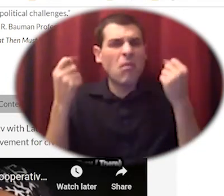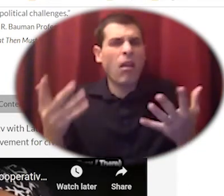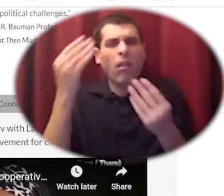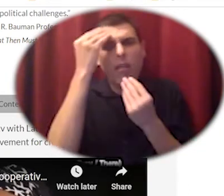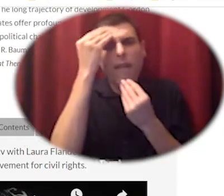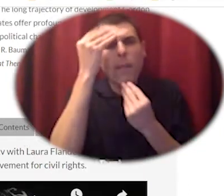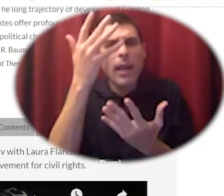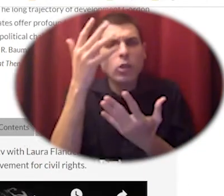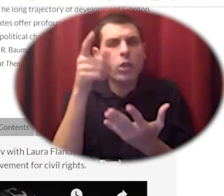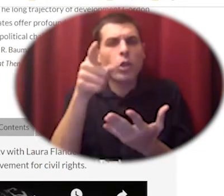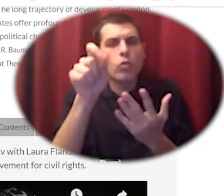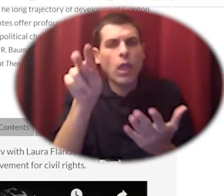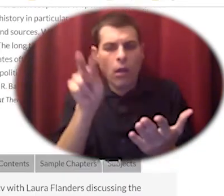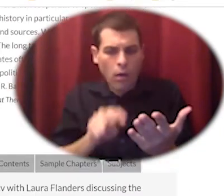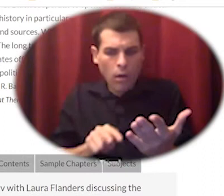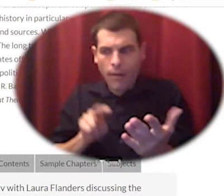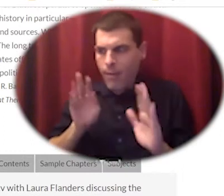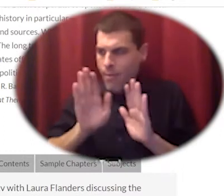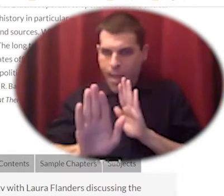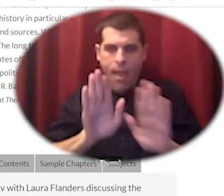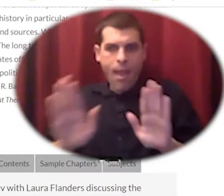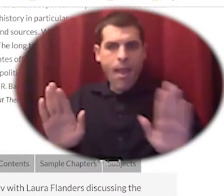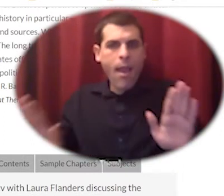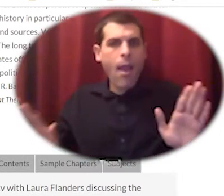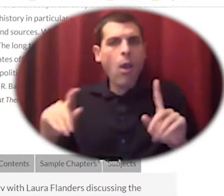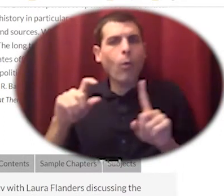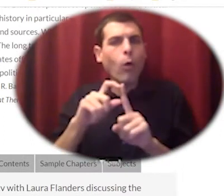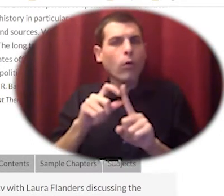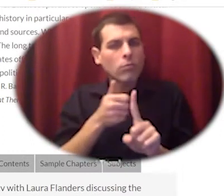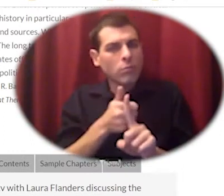thought leaders over the last few hundred years who were participating in building these things